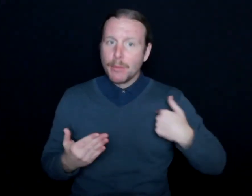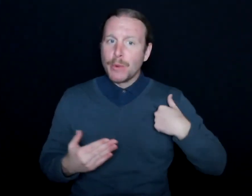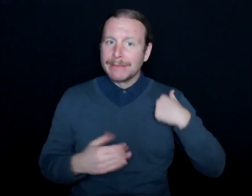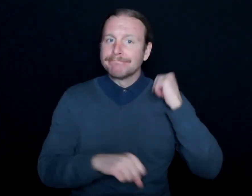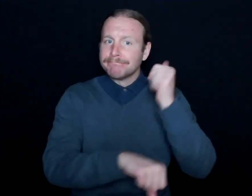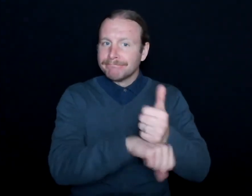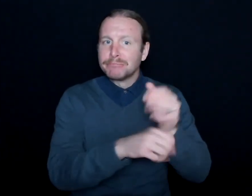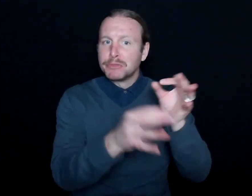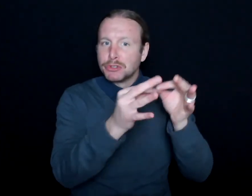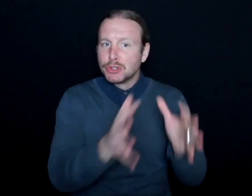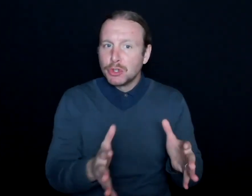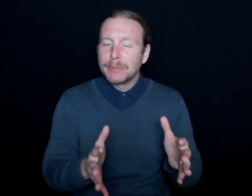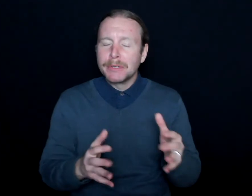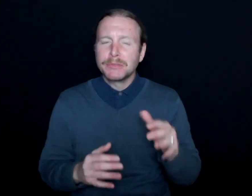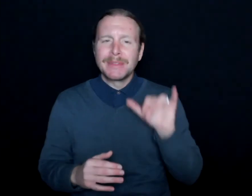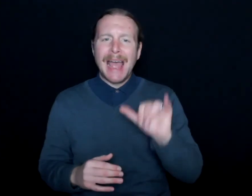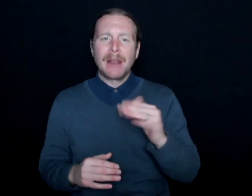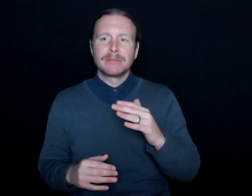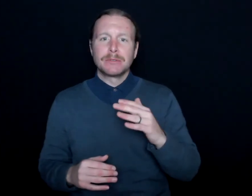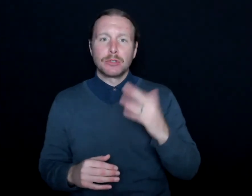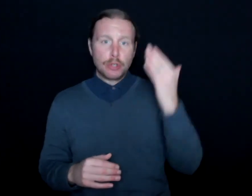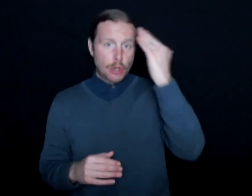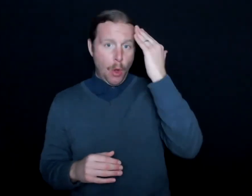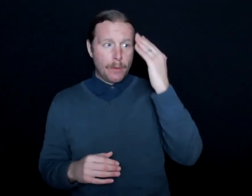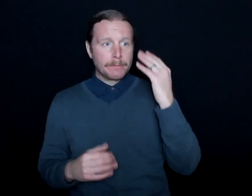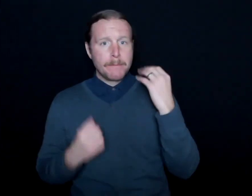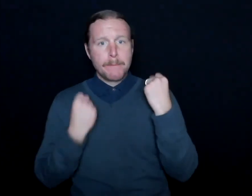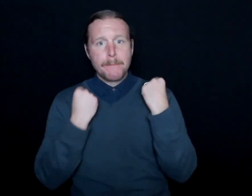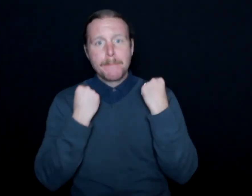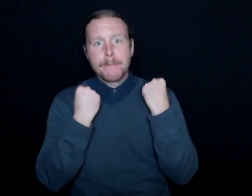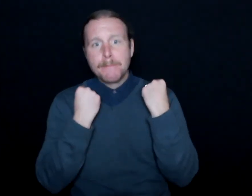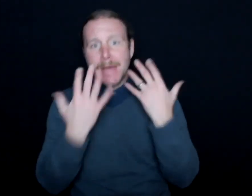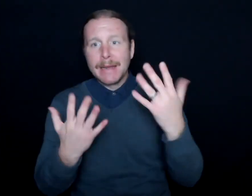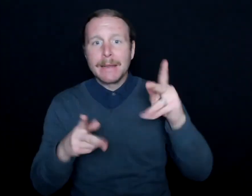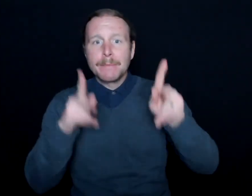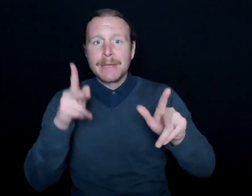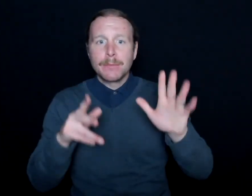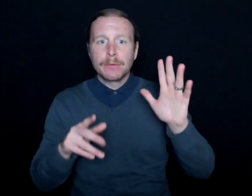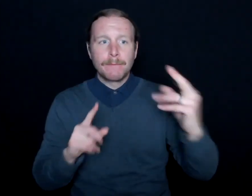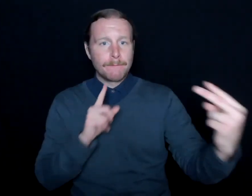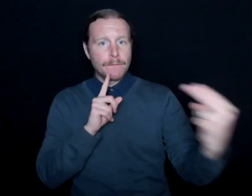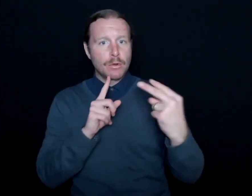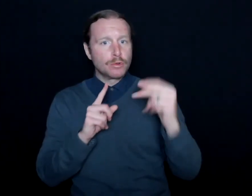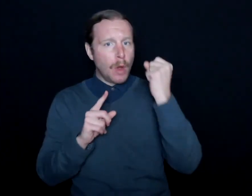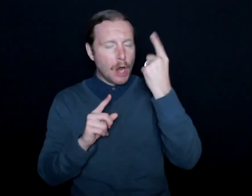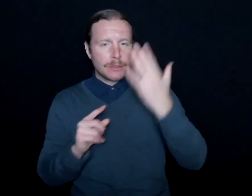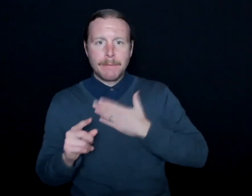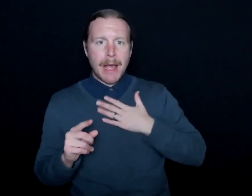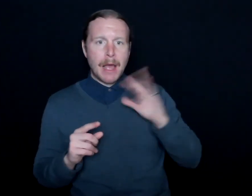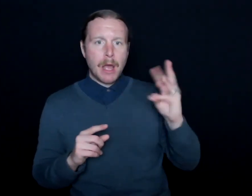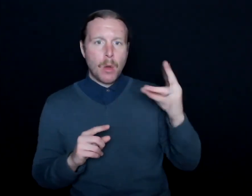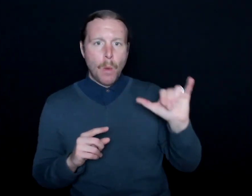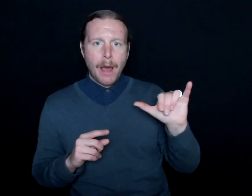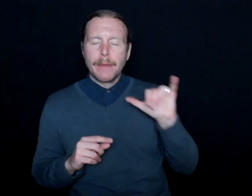And so knowing that there are going to be individuals that don't understand my why, and that's OK--